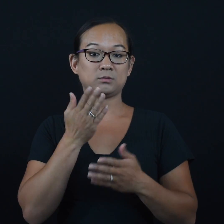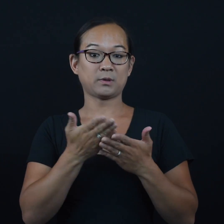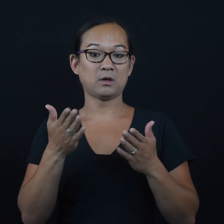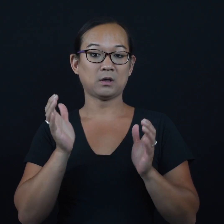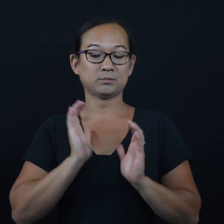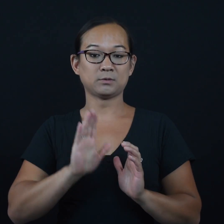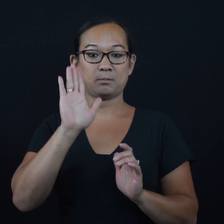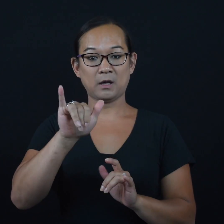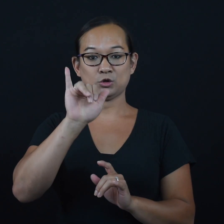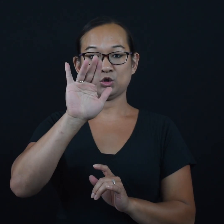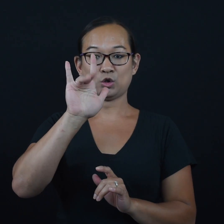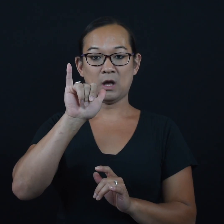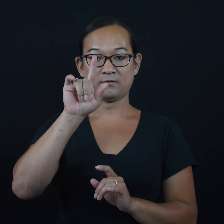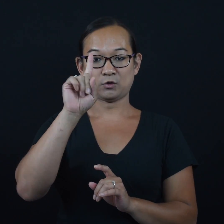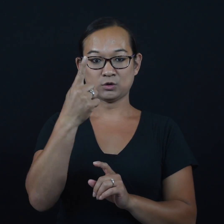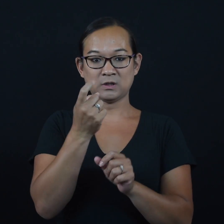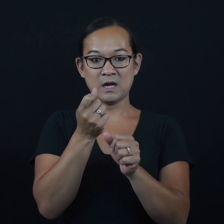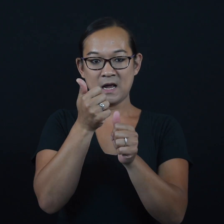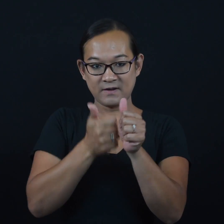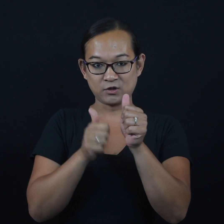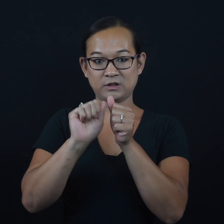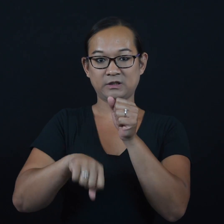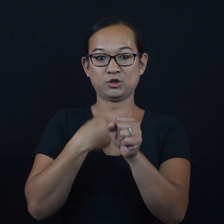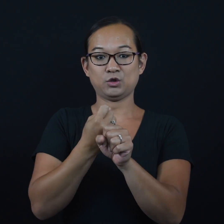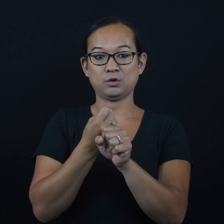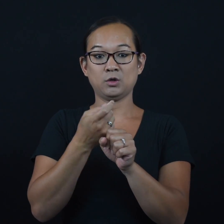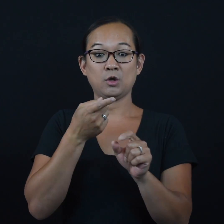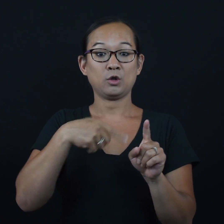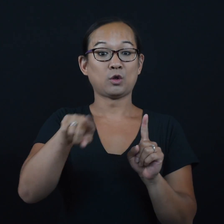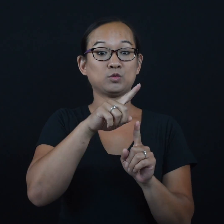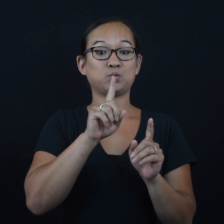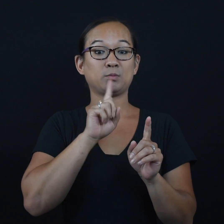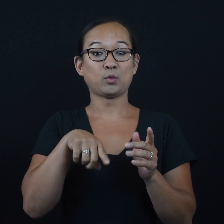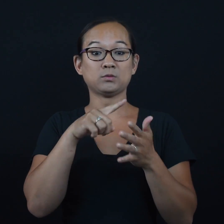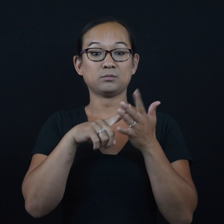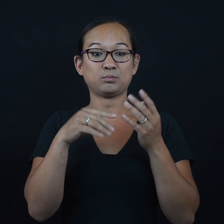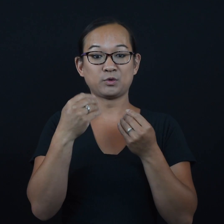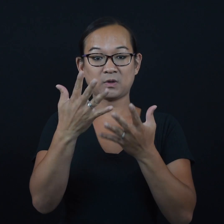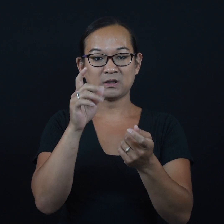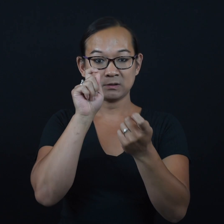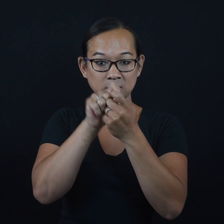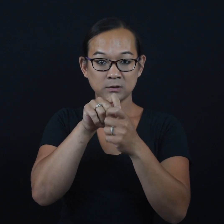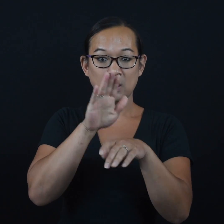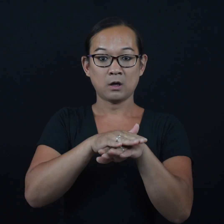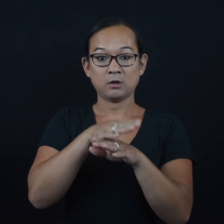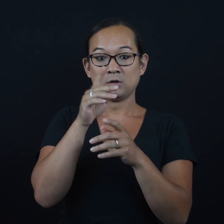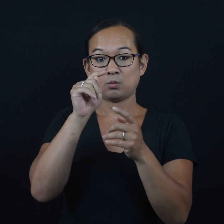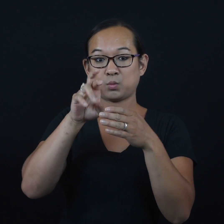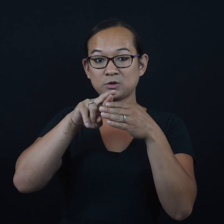to their public water supply customers by July 1 each year. Those reports provide details on the